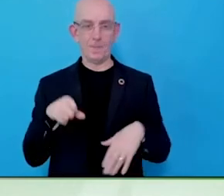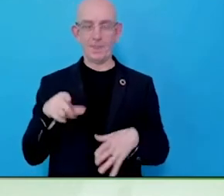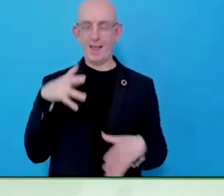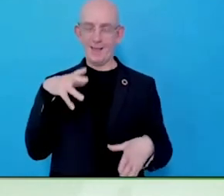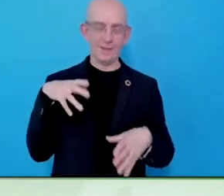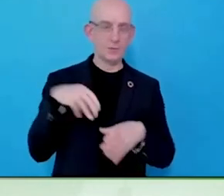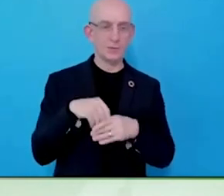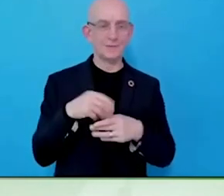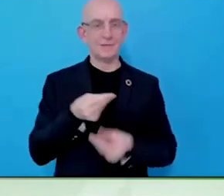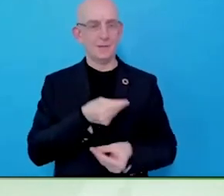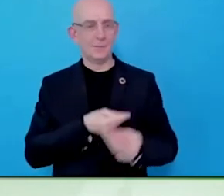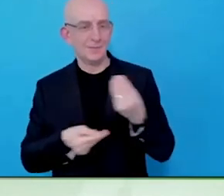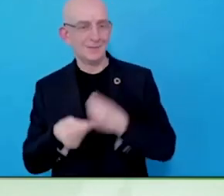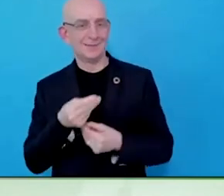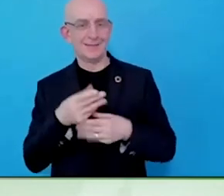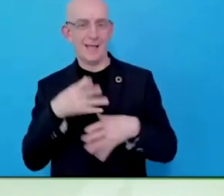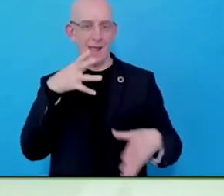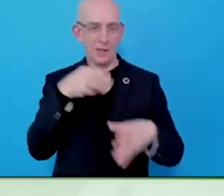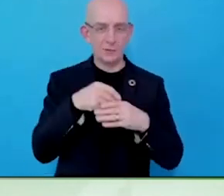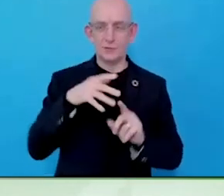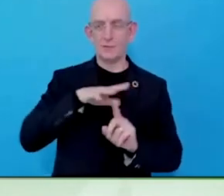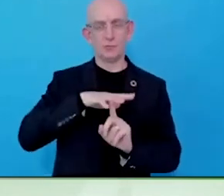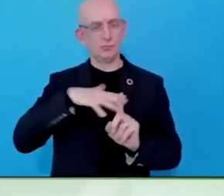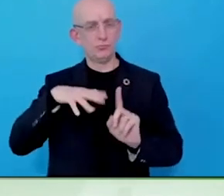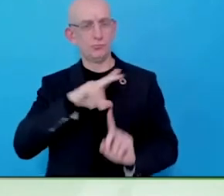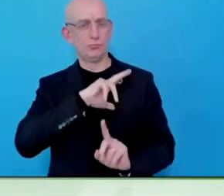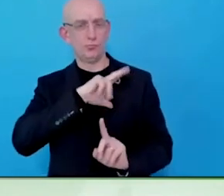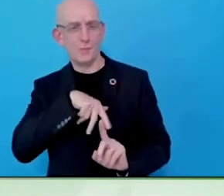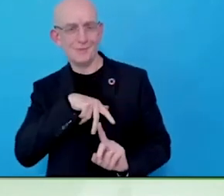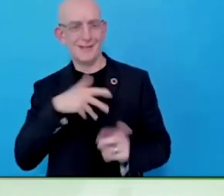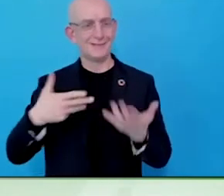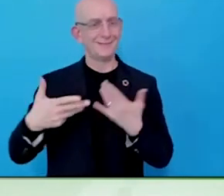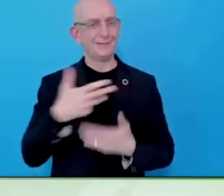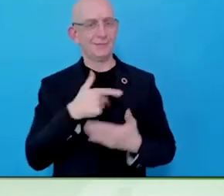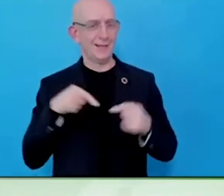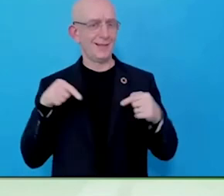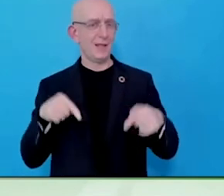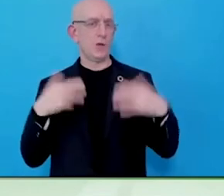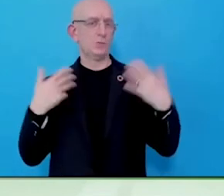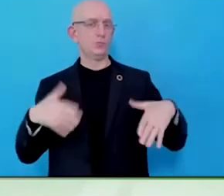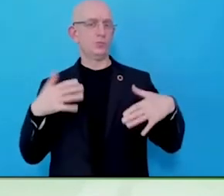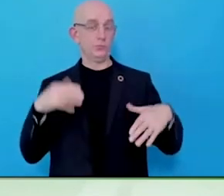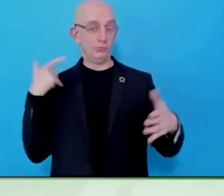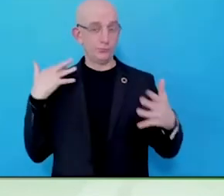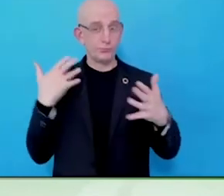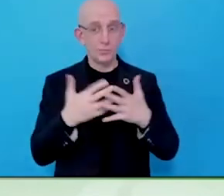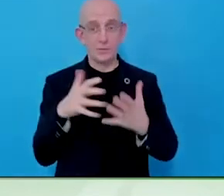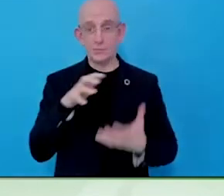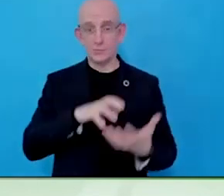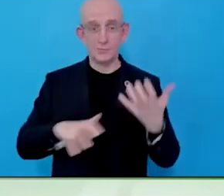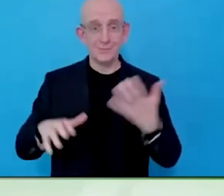fail also meet the needs of business. What is really the premise of that? Business are the solution.